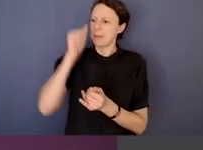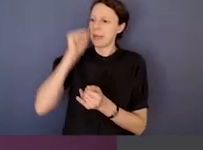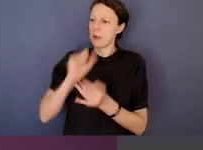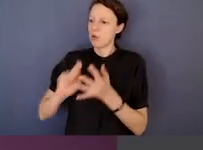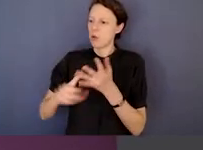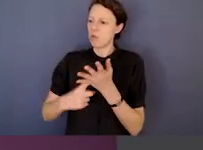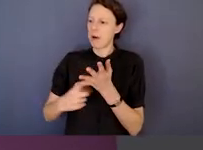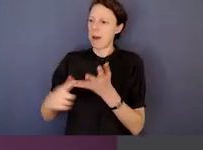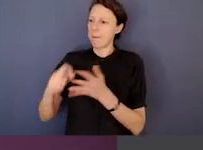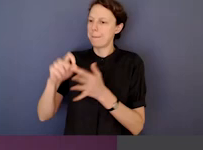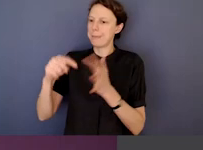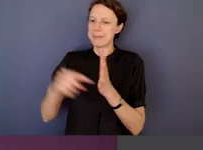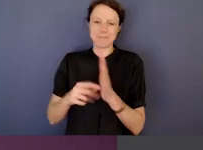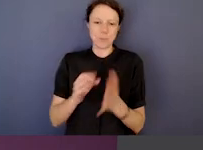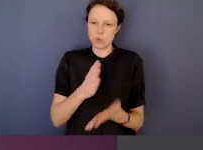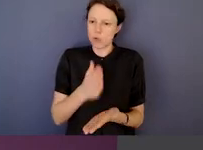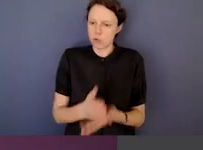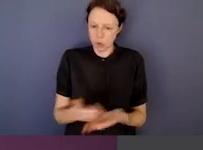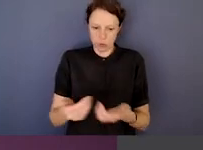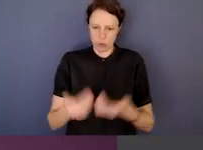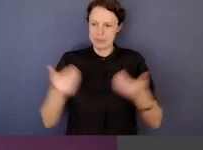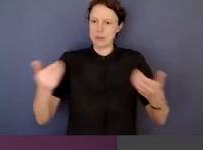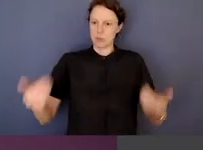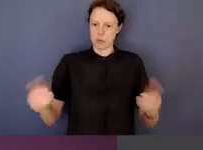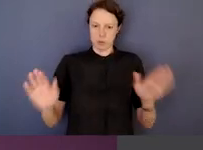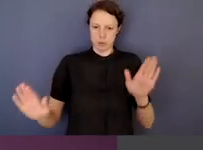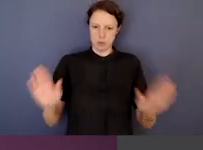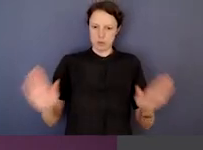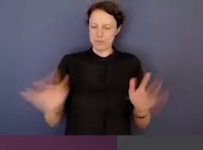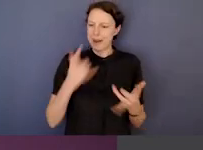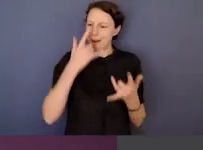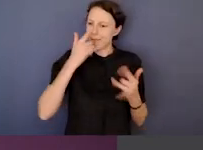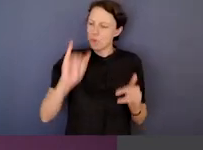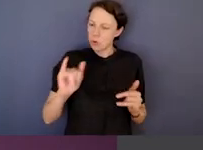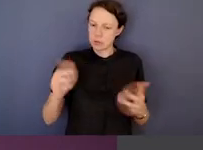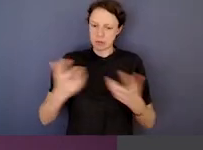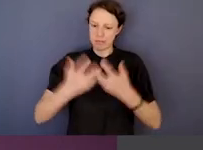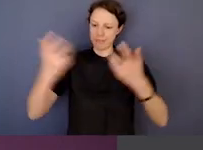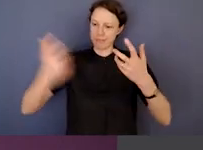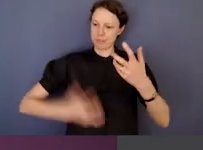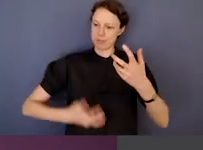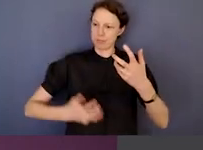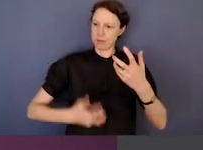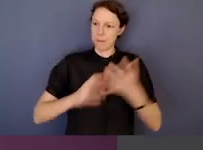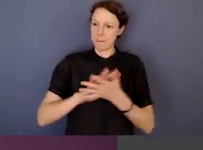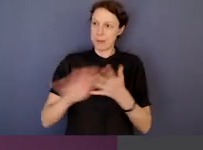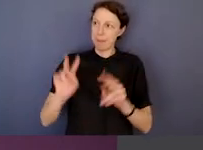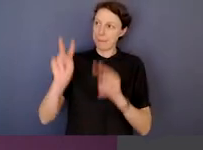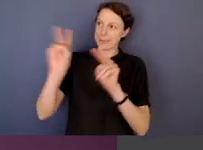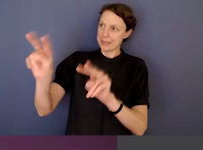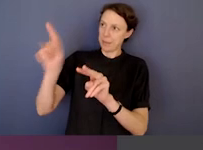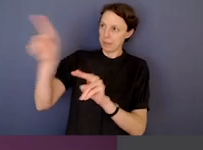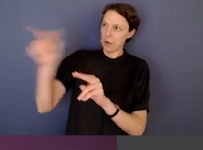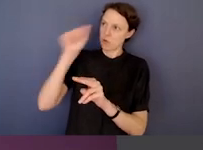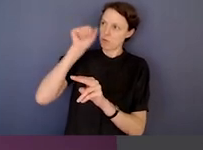What are you doing about it?" So there is I think, a really quite unfortunate mismatch between a perception